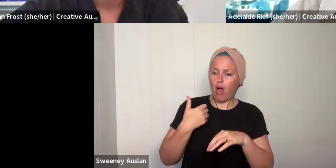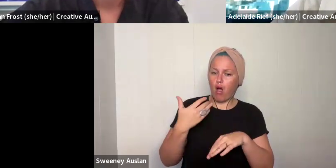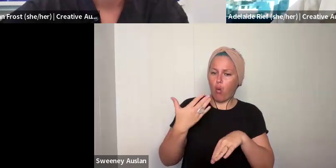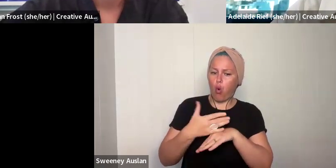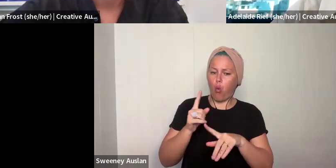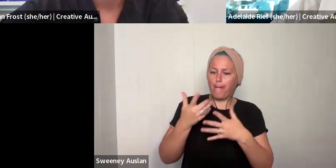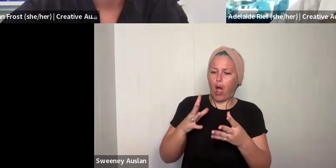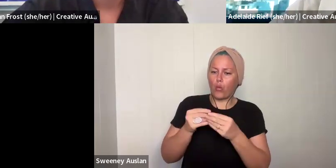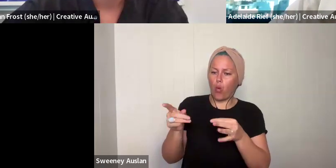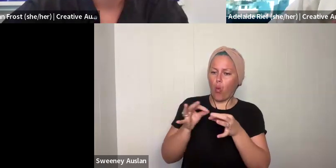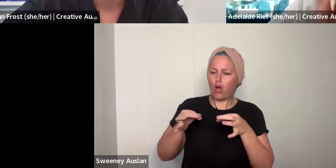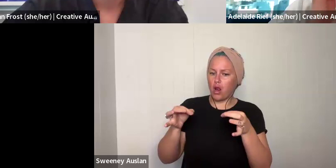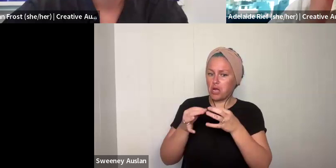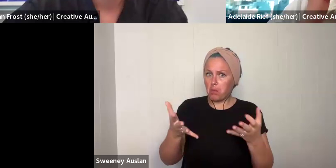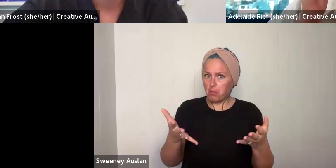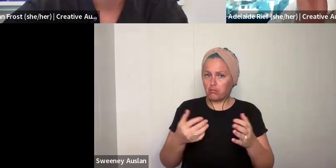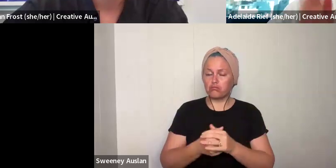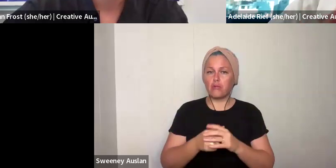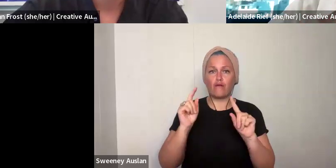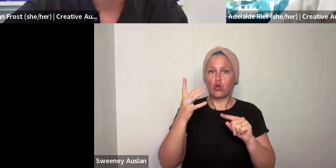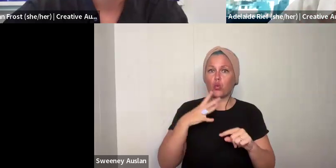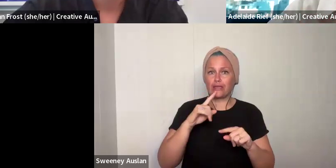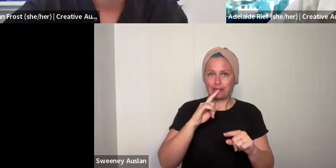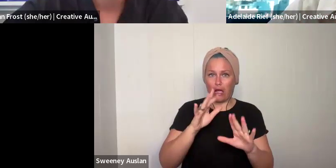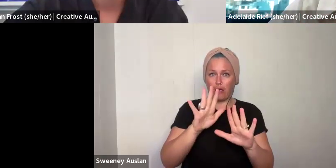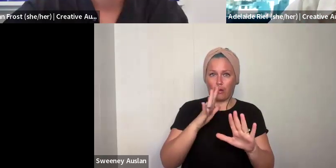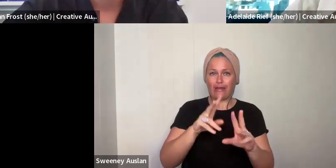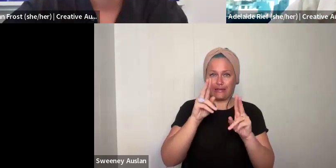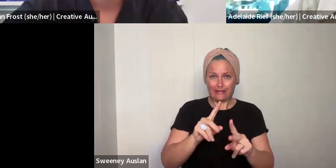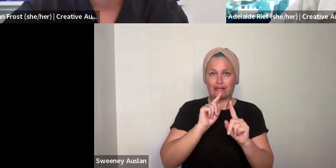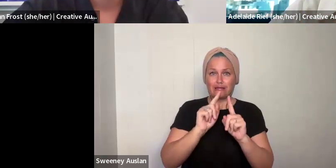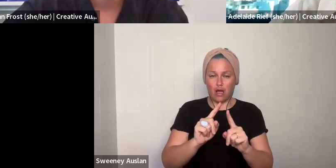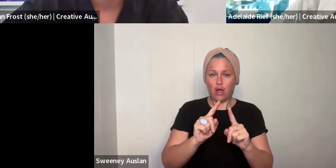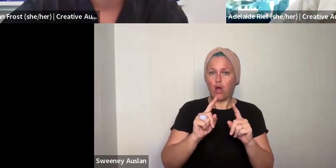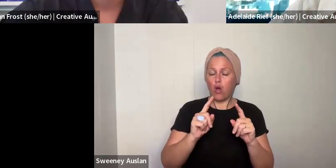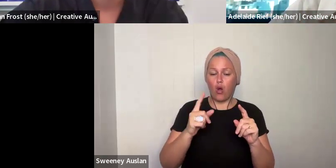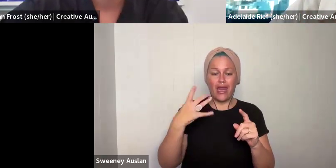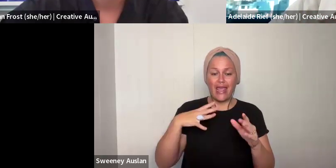my support material, is it OK if my support material is from an organisation? To show